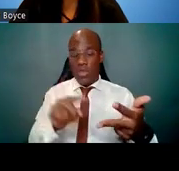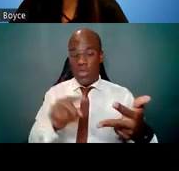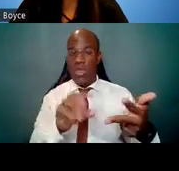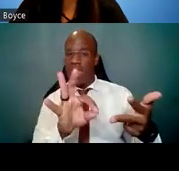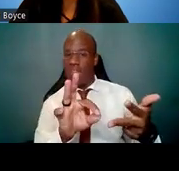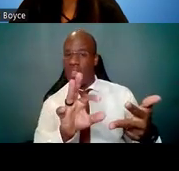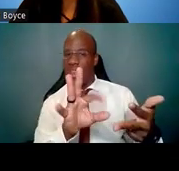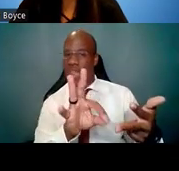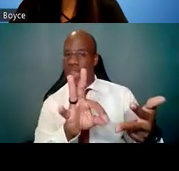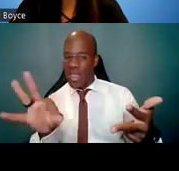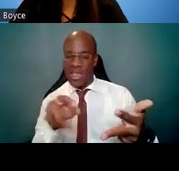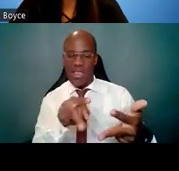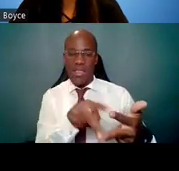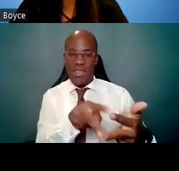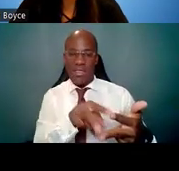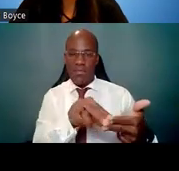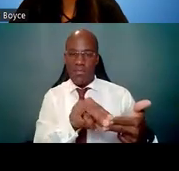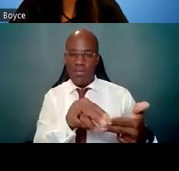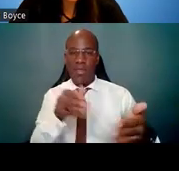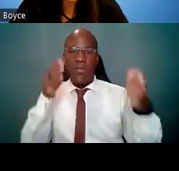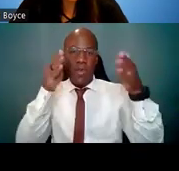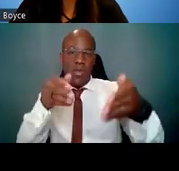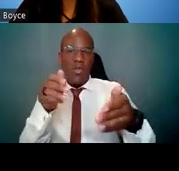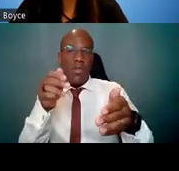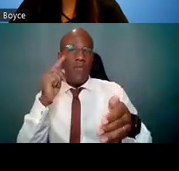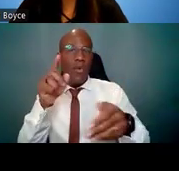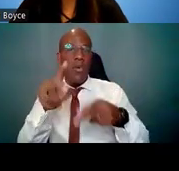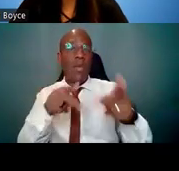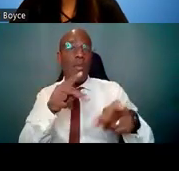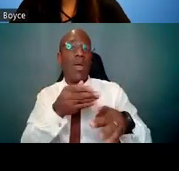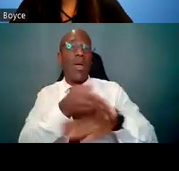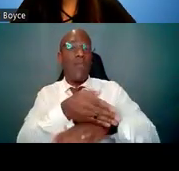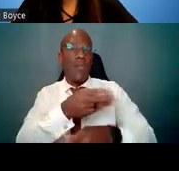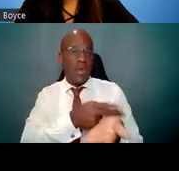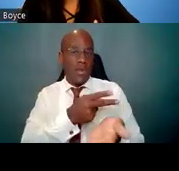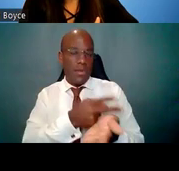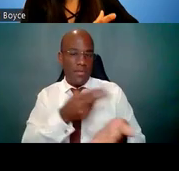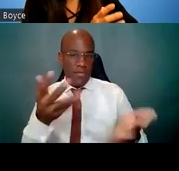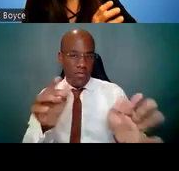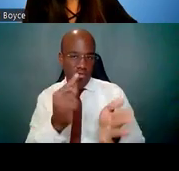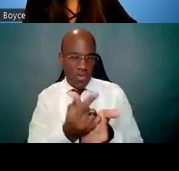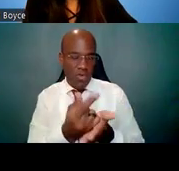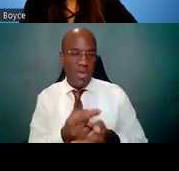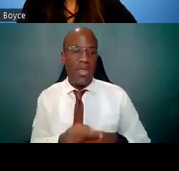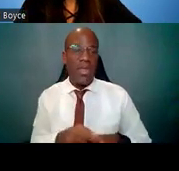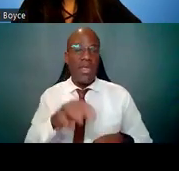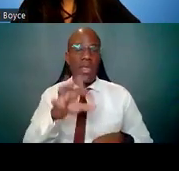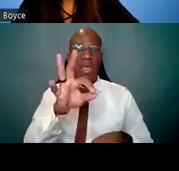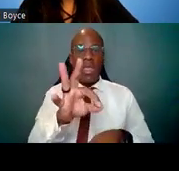The F32 allows up to three years of support, while the F99 actually covers the final predoc years,